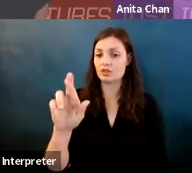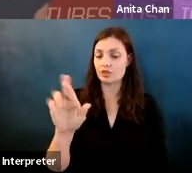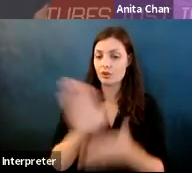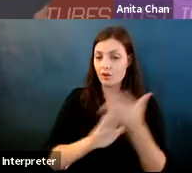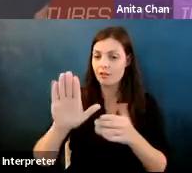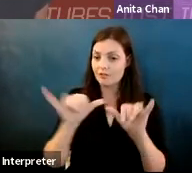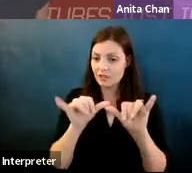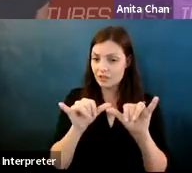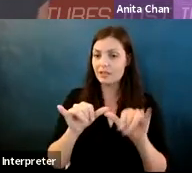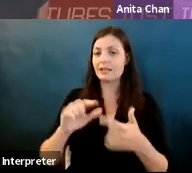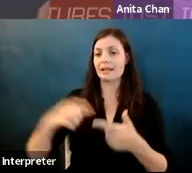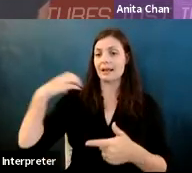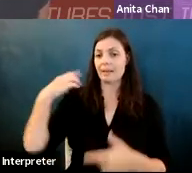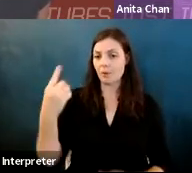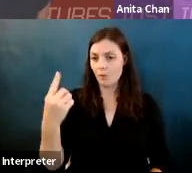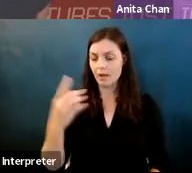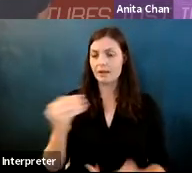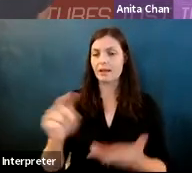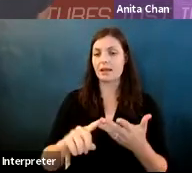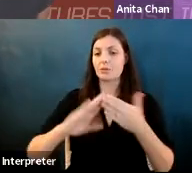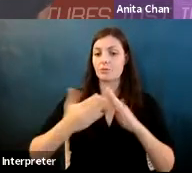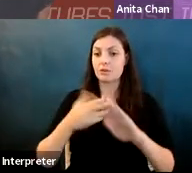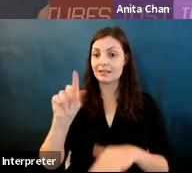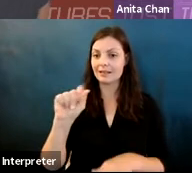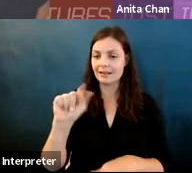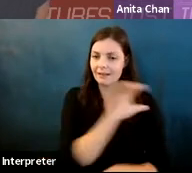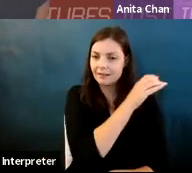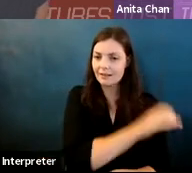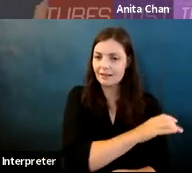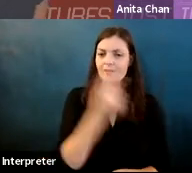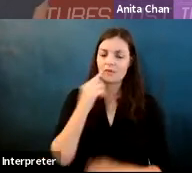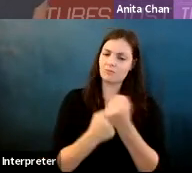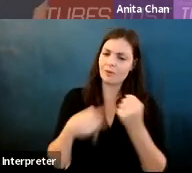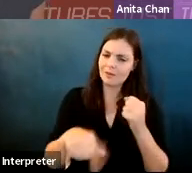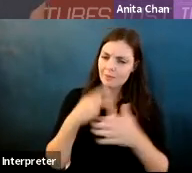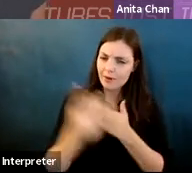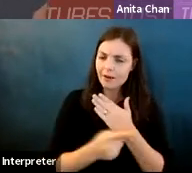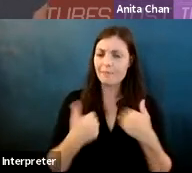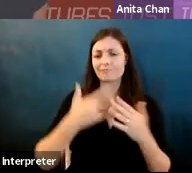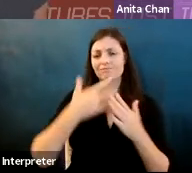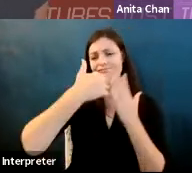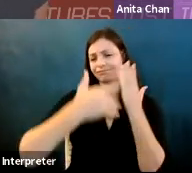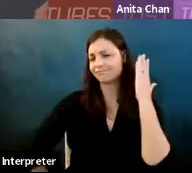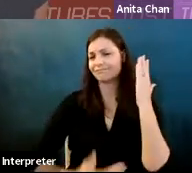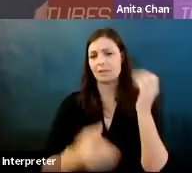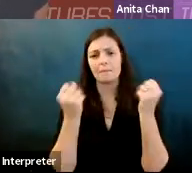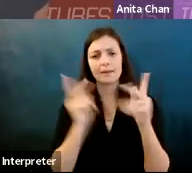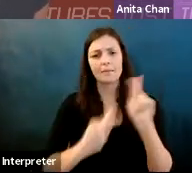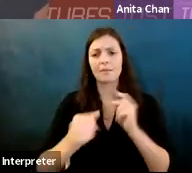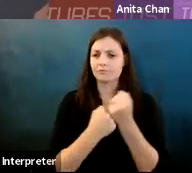Karrie Karahalios: Capital one and the Community data clinic for supporting this programming, we have a long list of nonfinancial co sponsors and you can see our website.